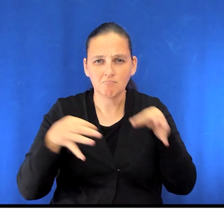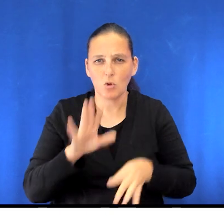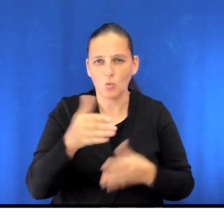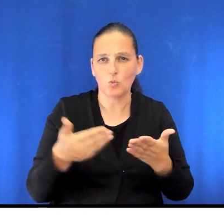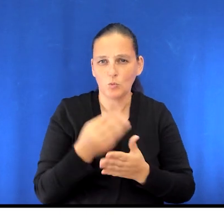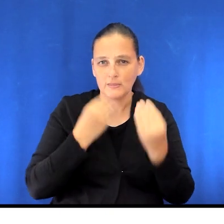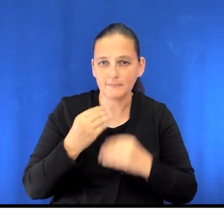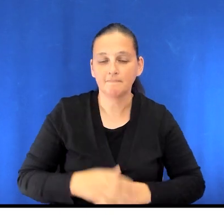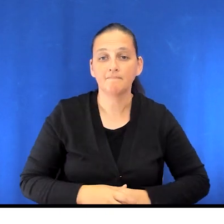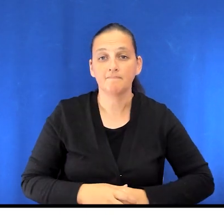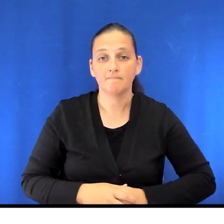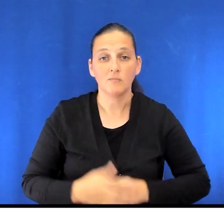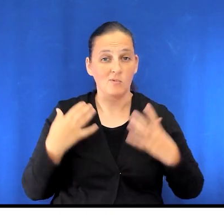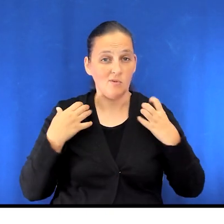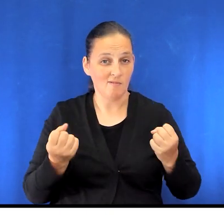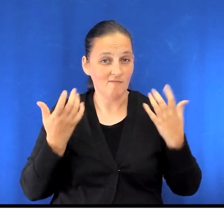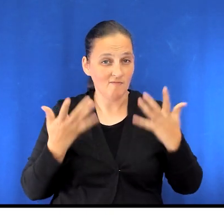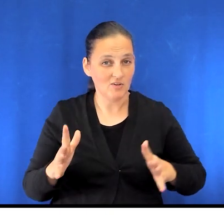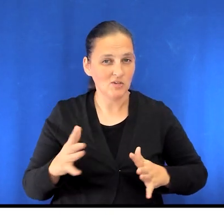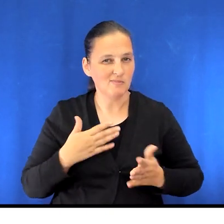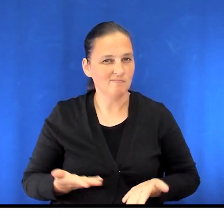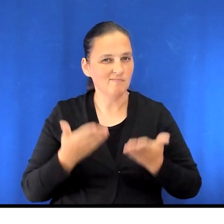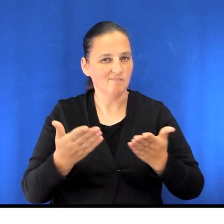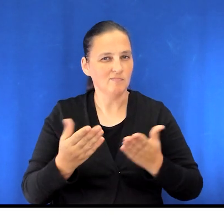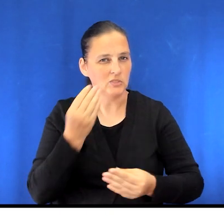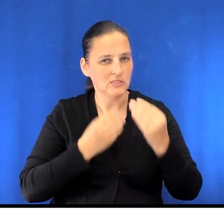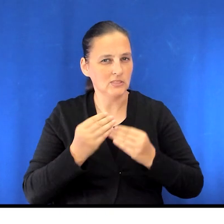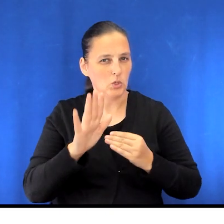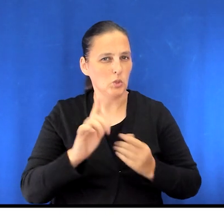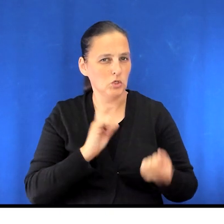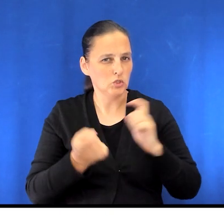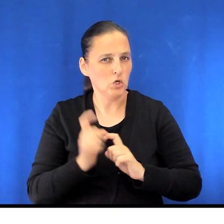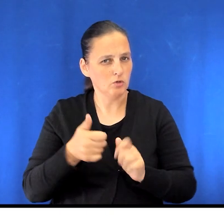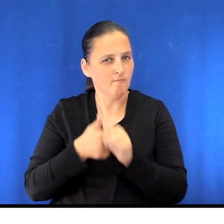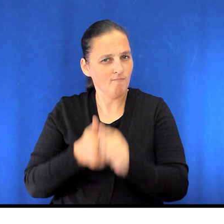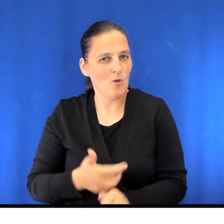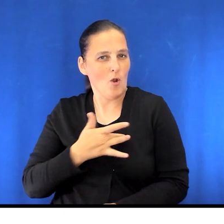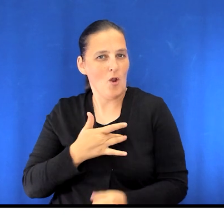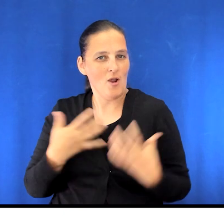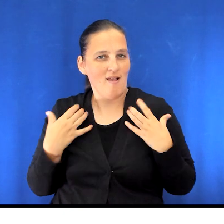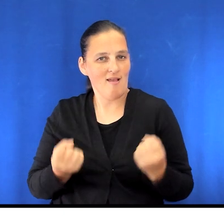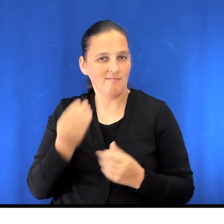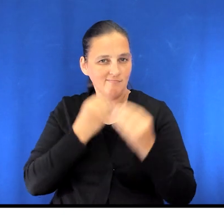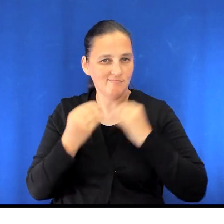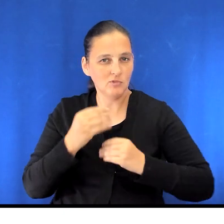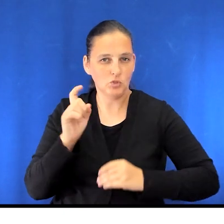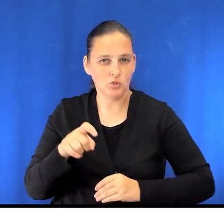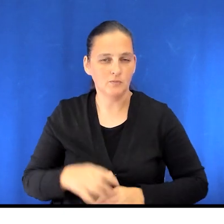After you recover, it's recommended that you make some dietary changes to follow a heart healthy diet, if you aren't already following one.